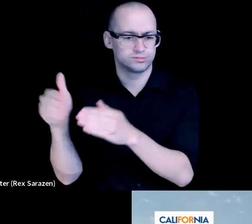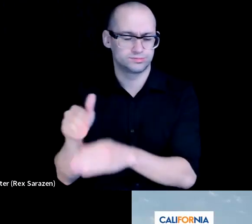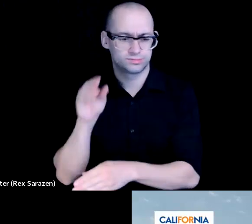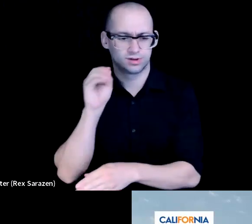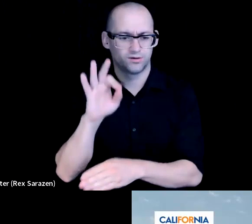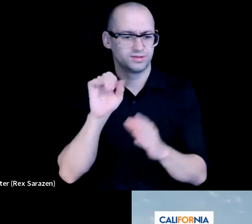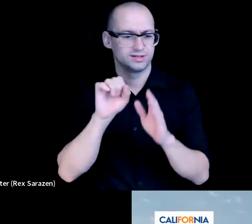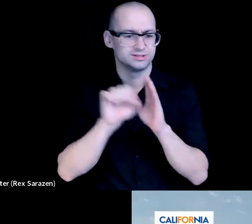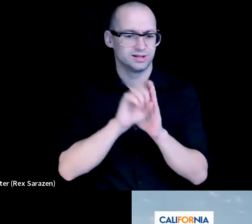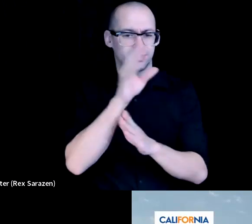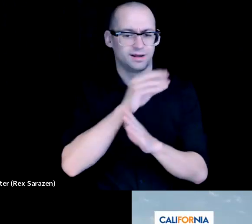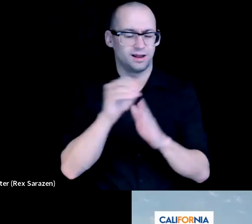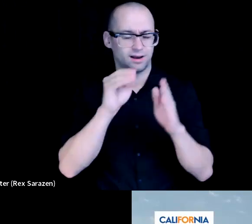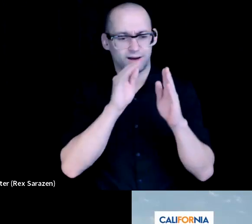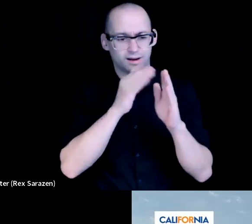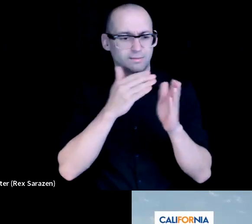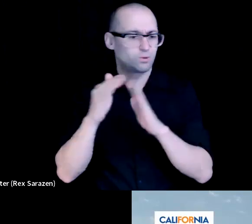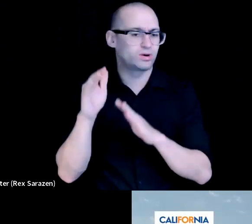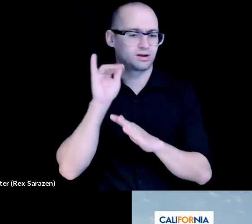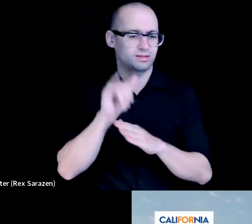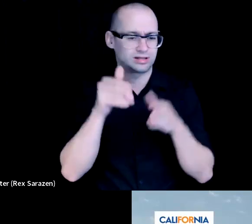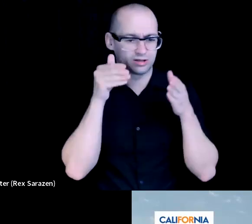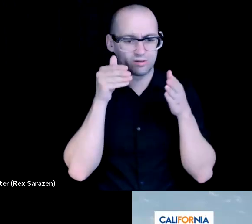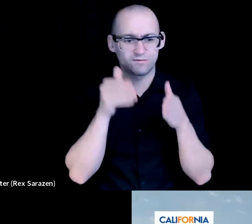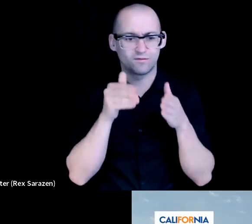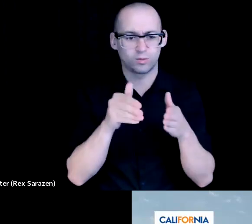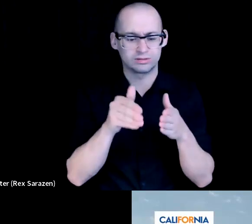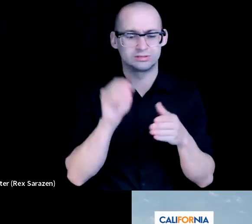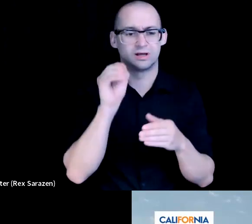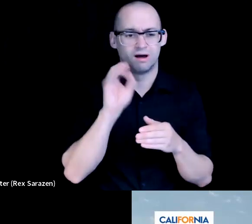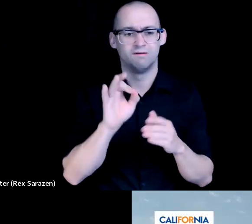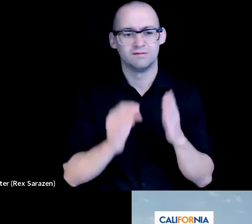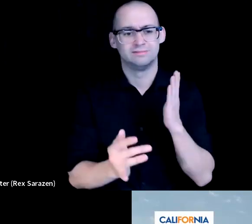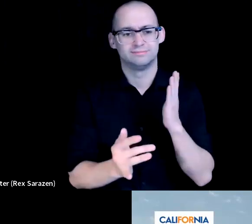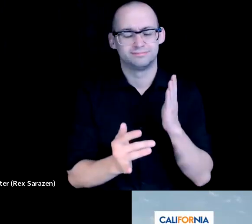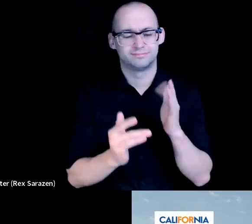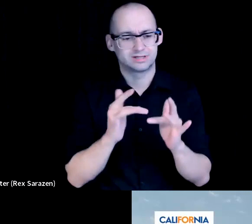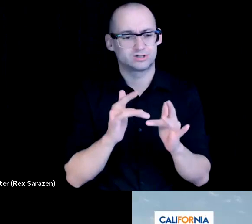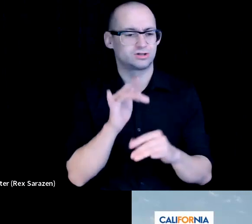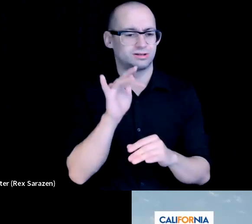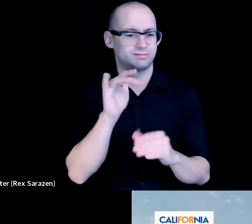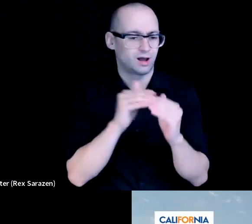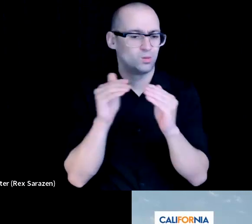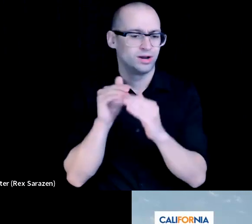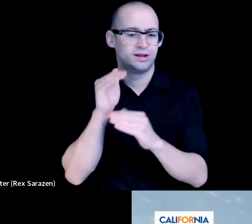And that's really the focus of digital equity and the broken for all program here.